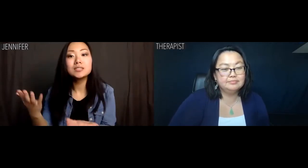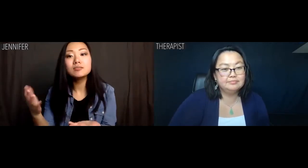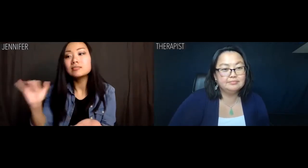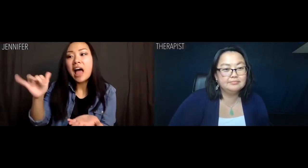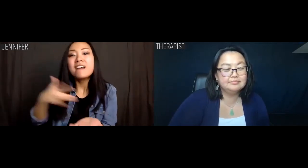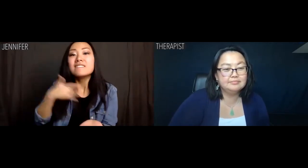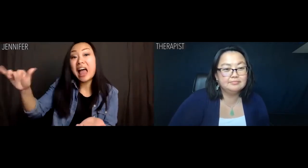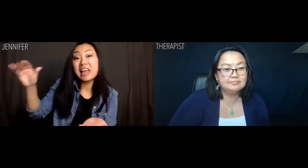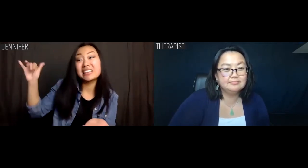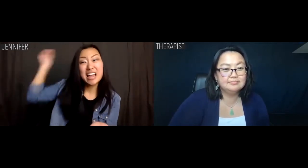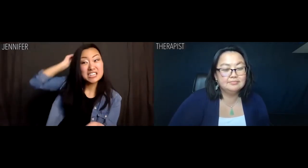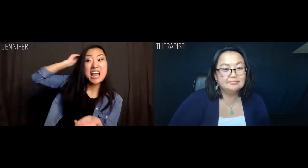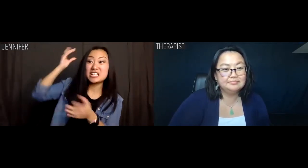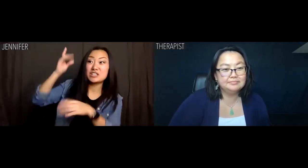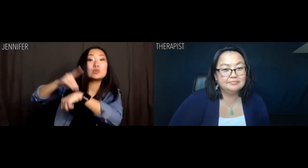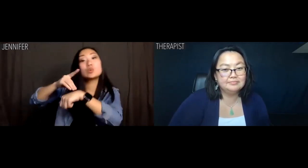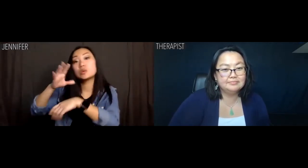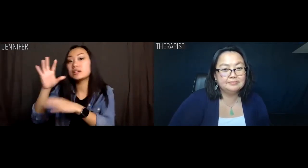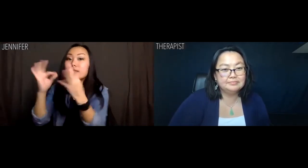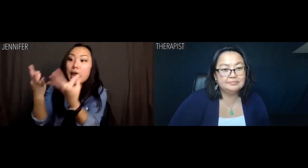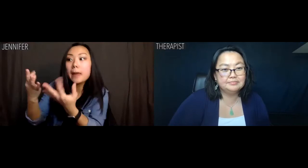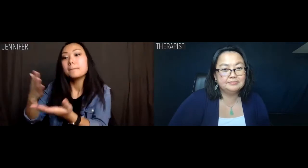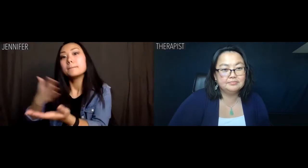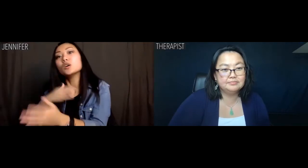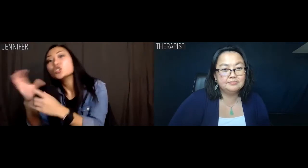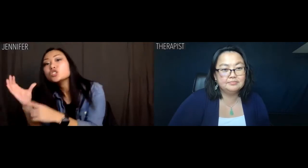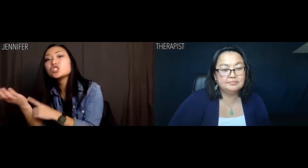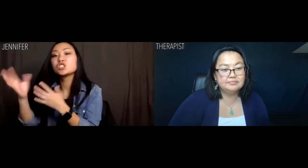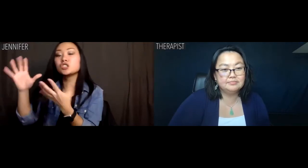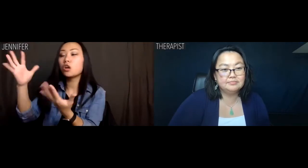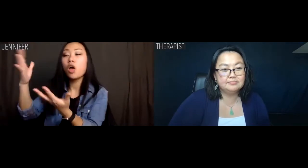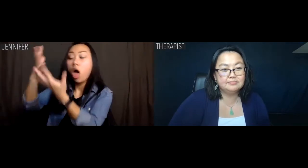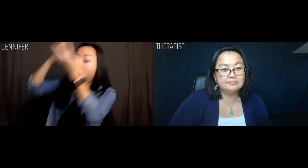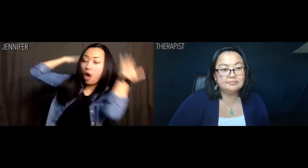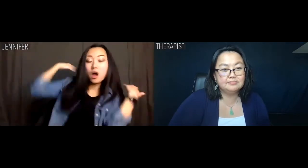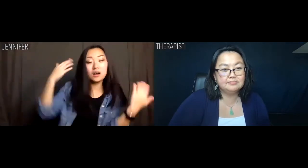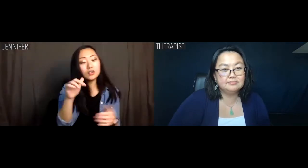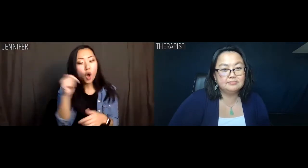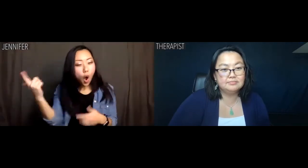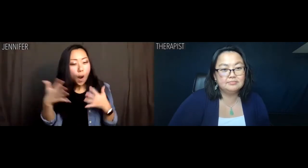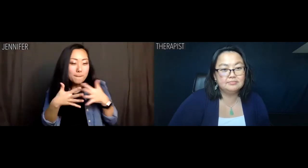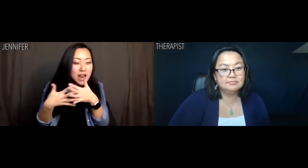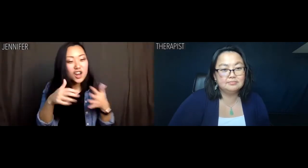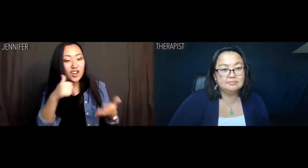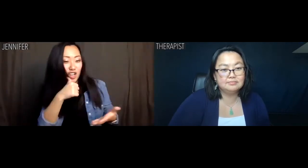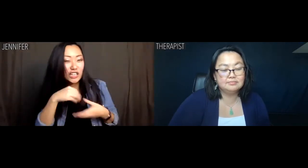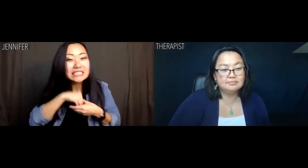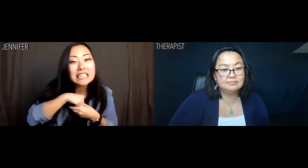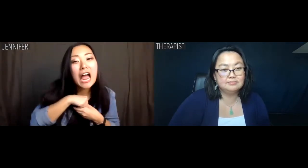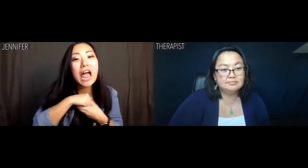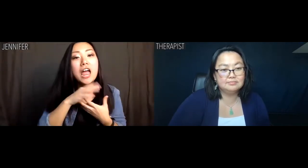I feel like my sense of duty to family and culture is smothering the unfettered all-American girl that's inside.